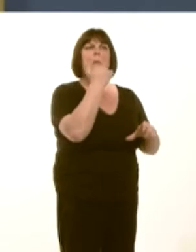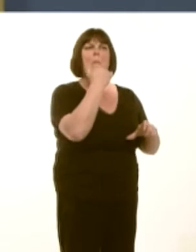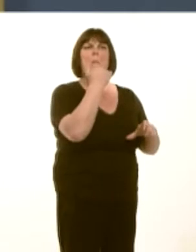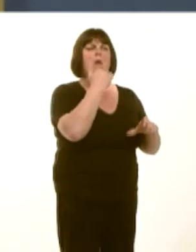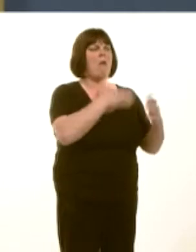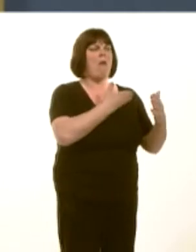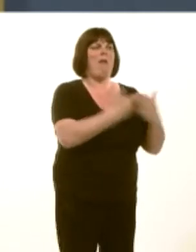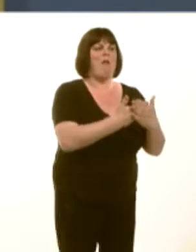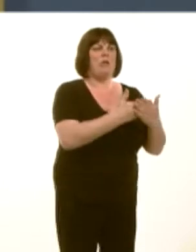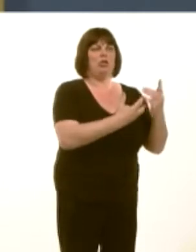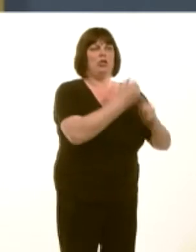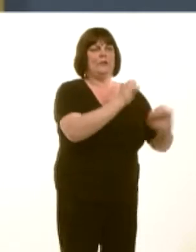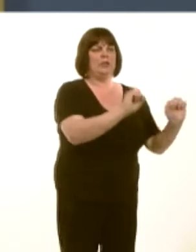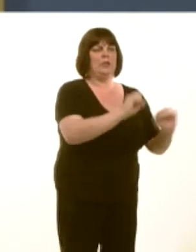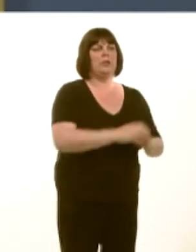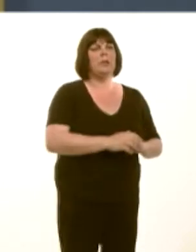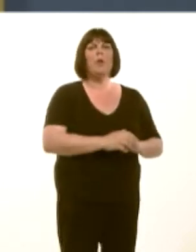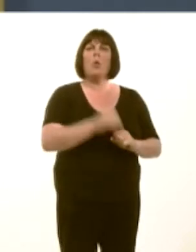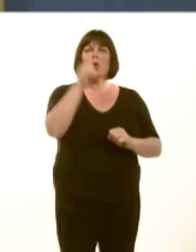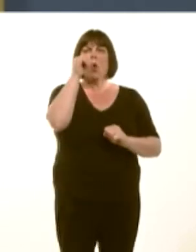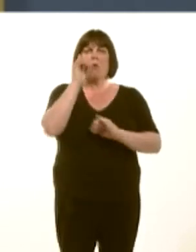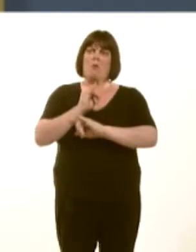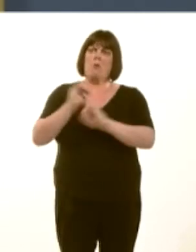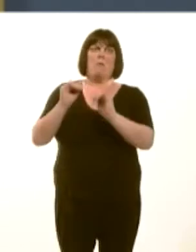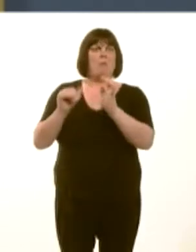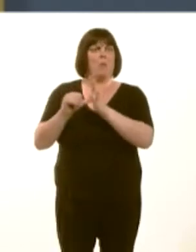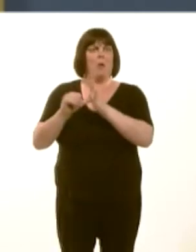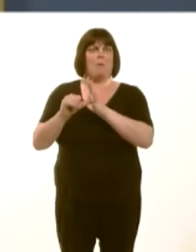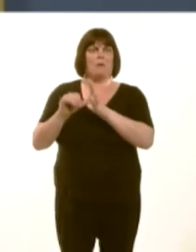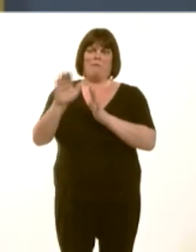With the current crisis in the Mediterranean, would the Welsh Government consider seeking